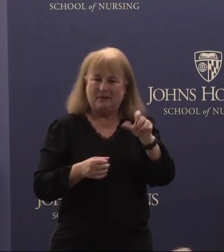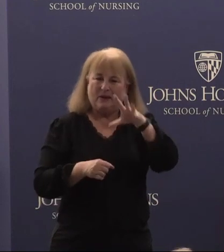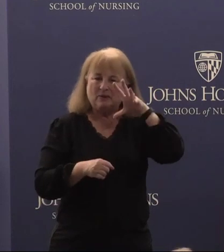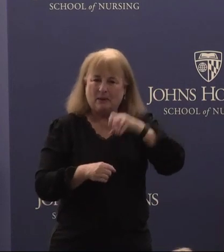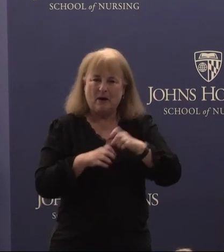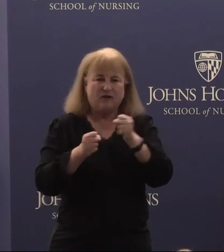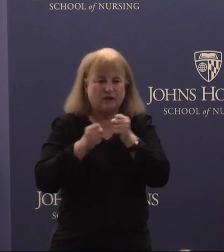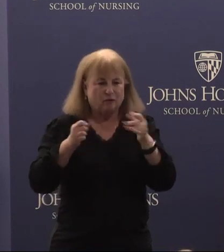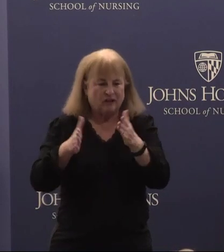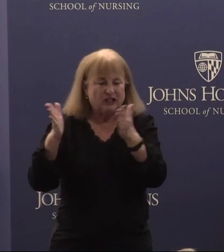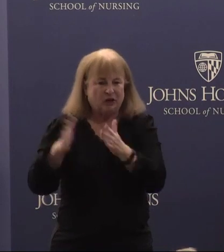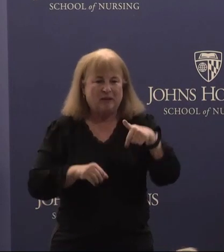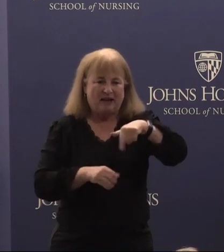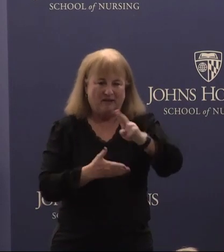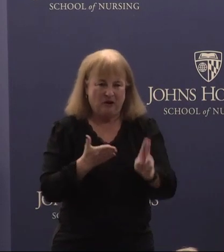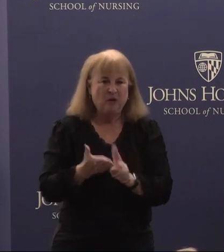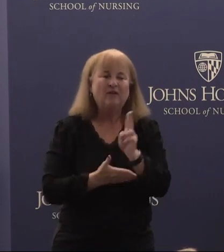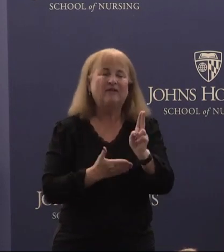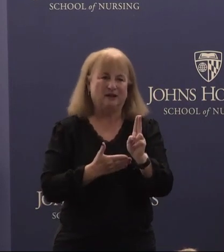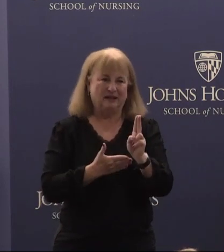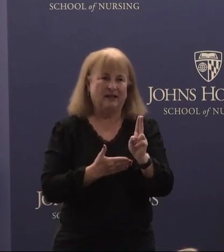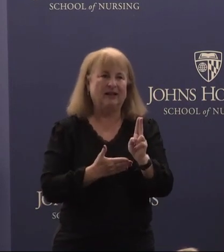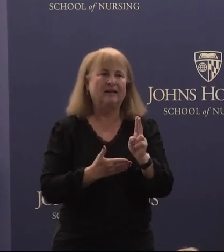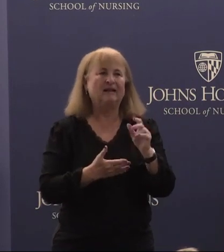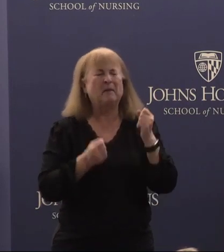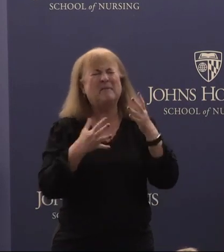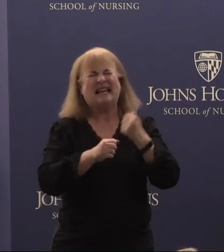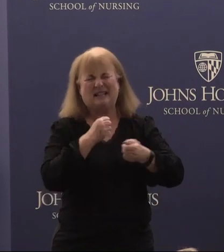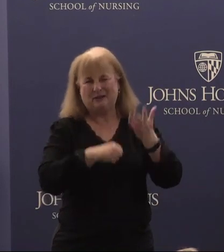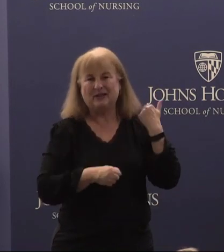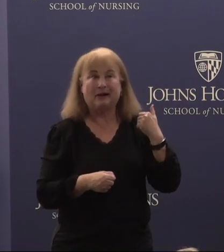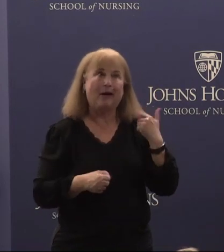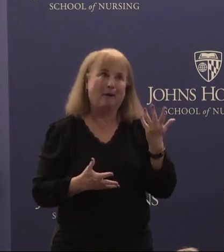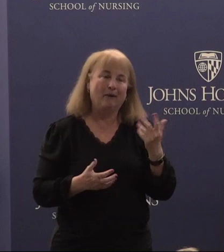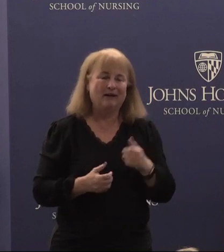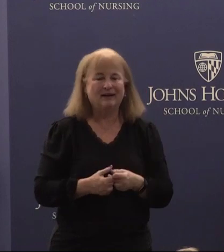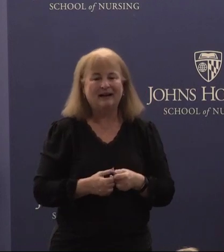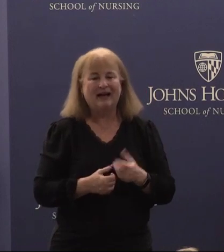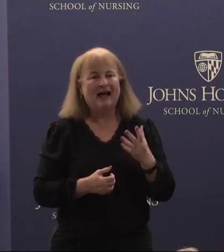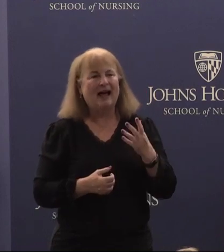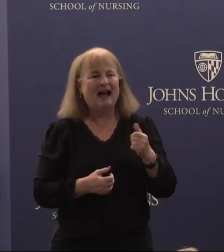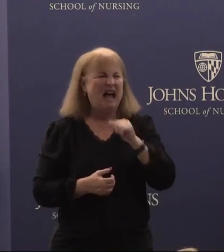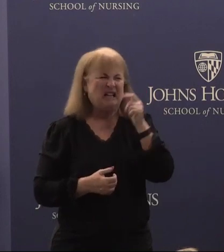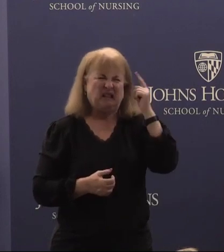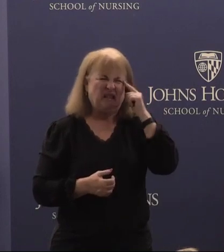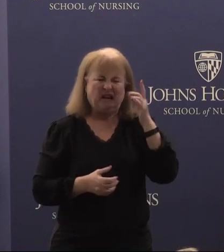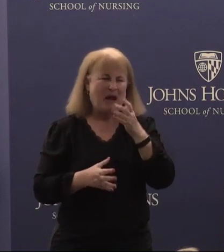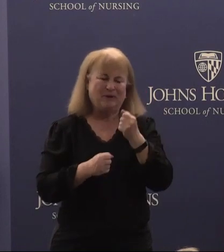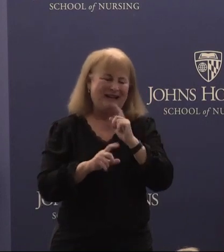of the university. This was many many years ago it feels like and I didn't think I'd get an answer